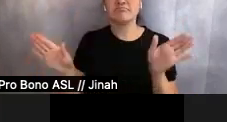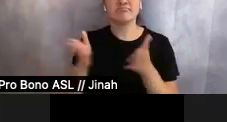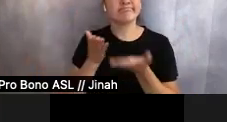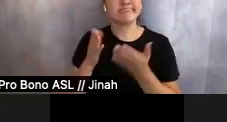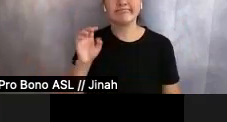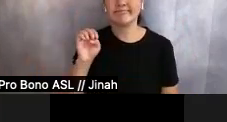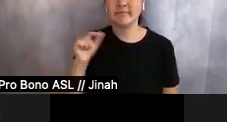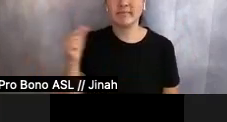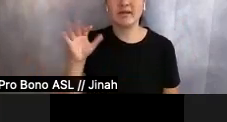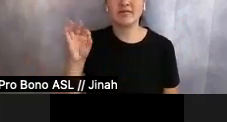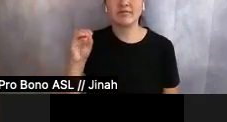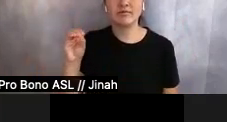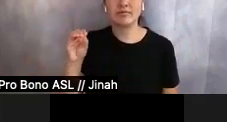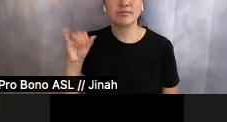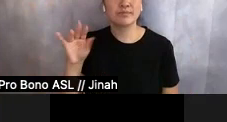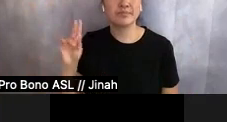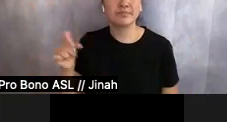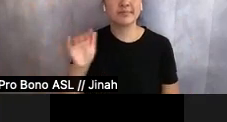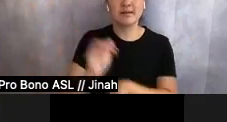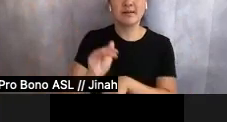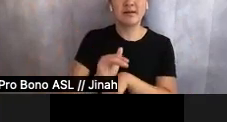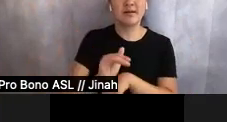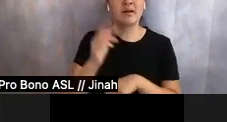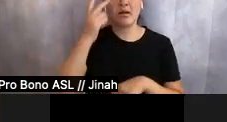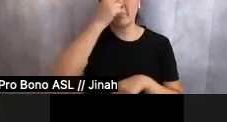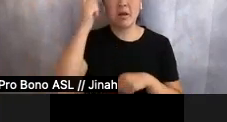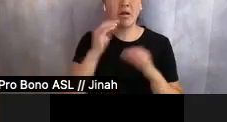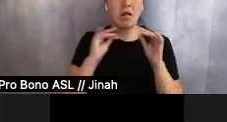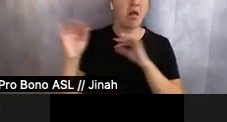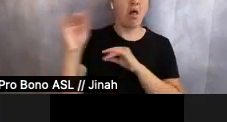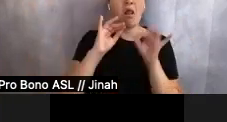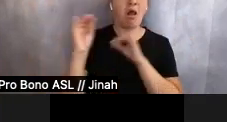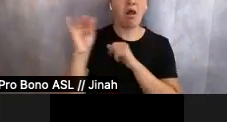This evening, the park chattered with an uncommon energy. On most summer nights,